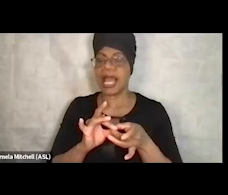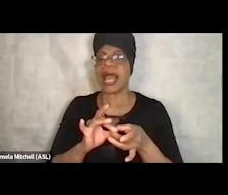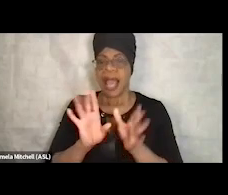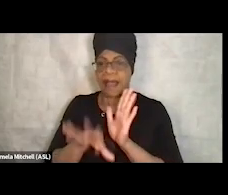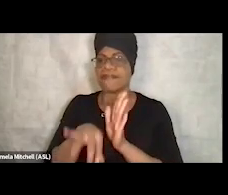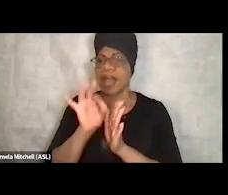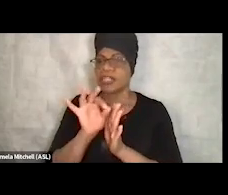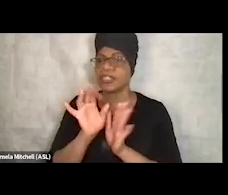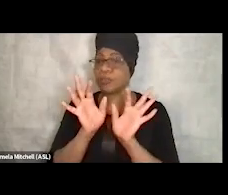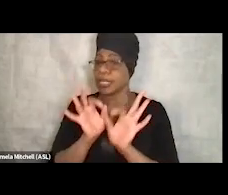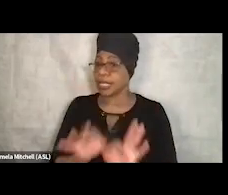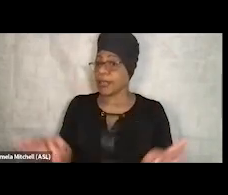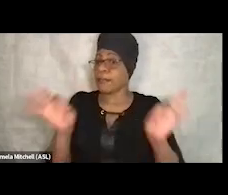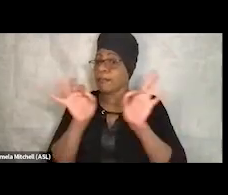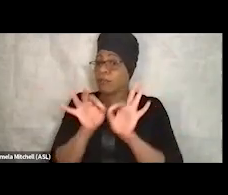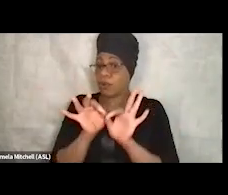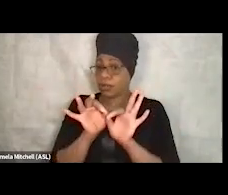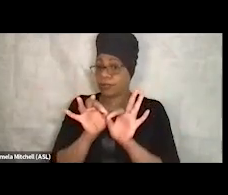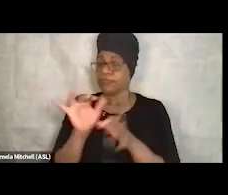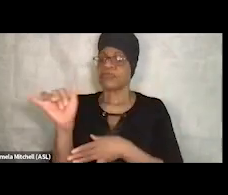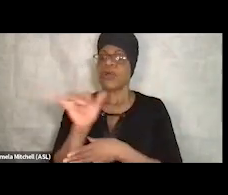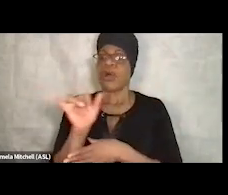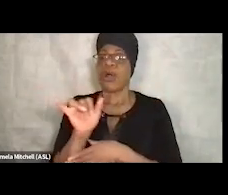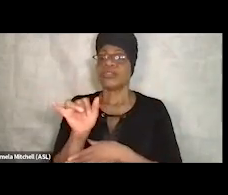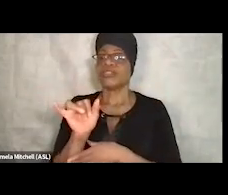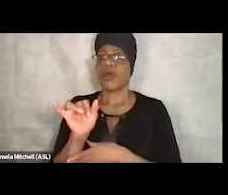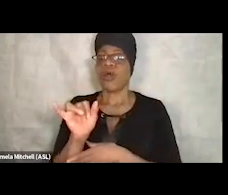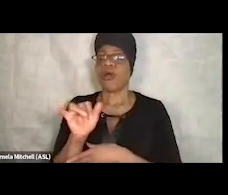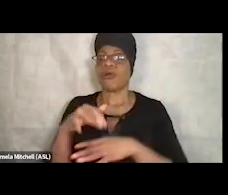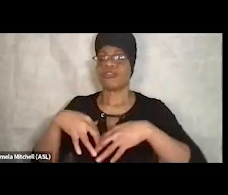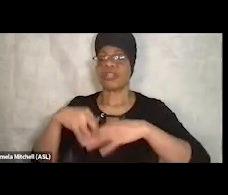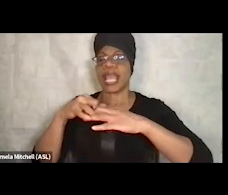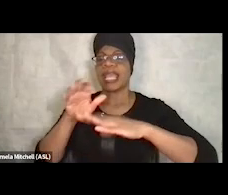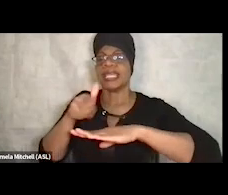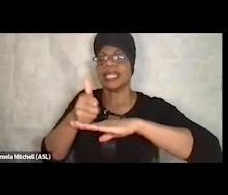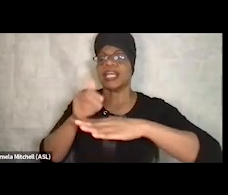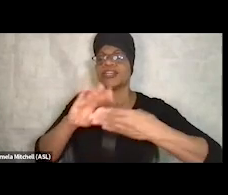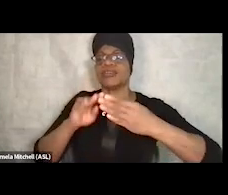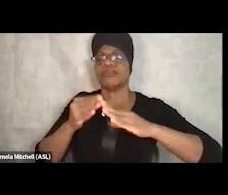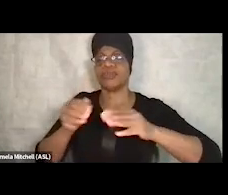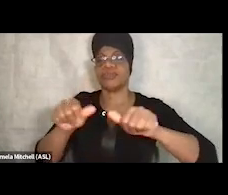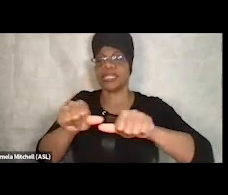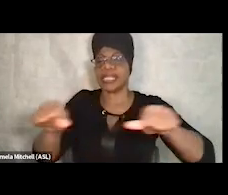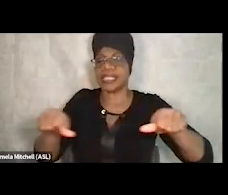Also, creating community space. So at our navigation center, we're building out extra offices